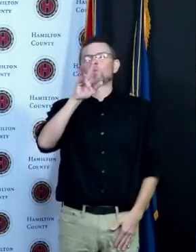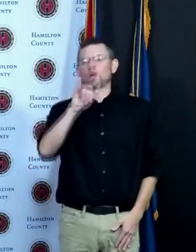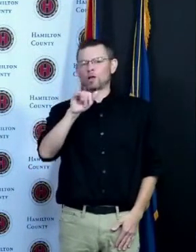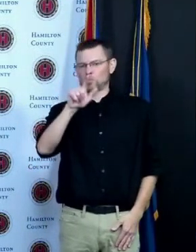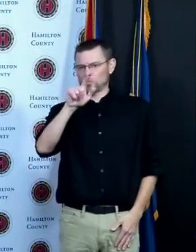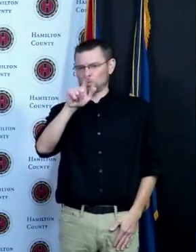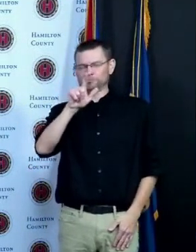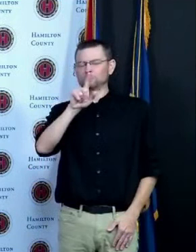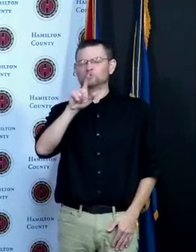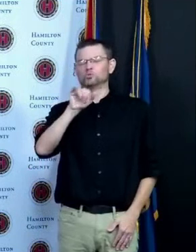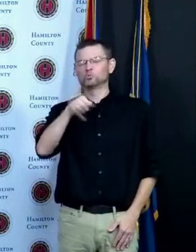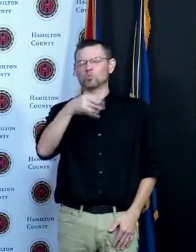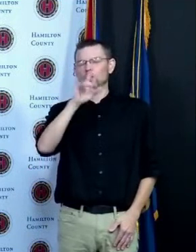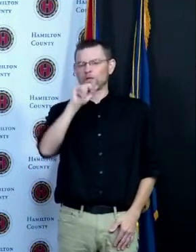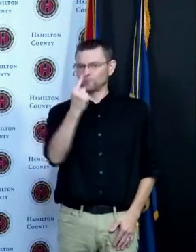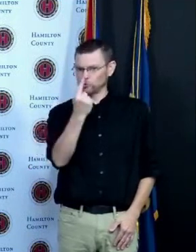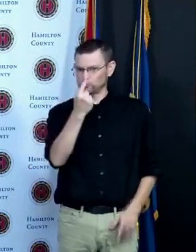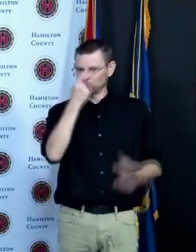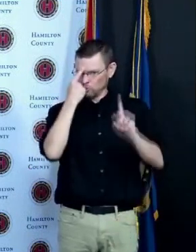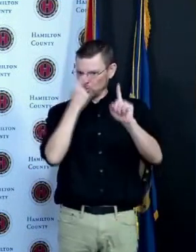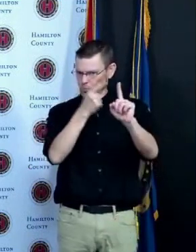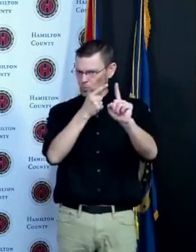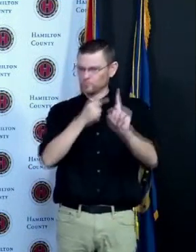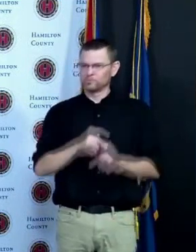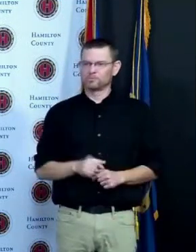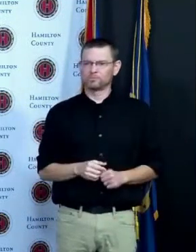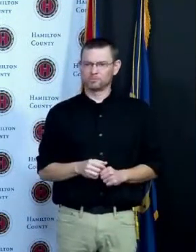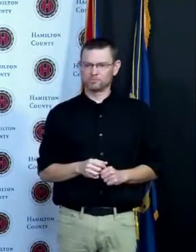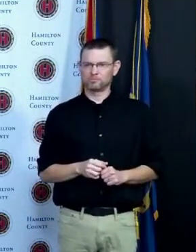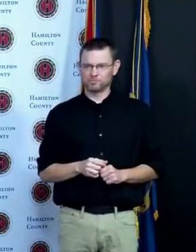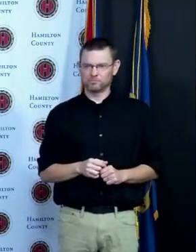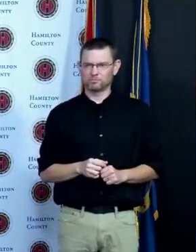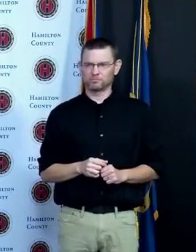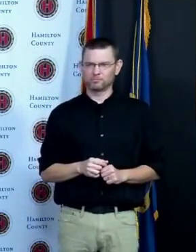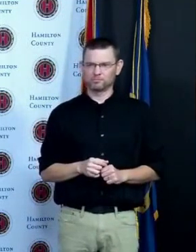able to move move to where we need to get we are going to continue to make every effort to make